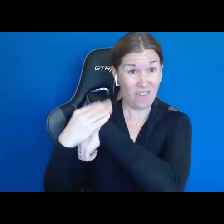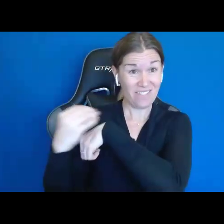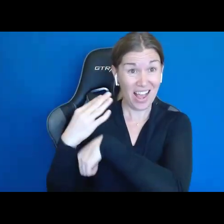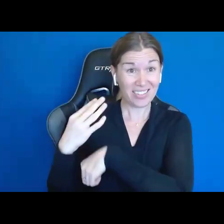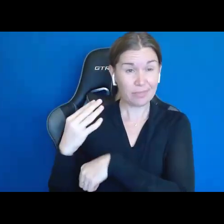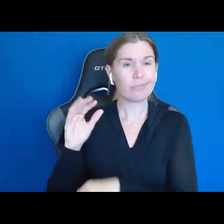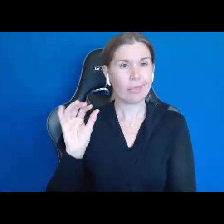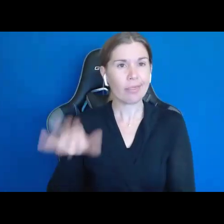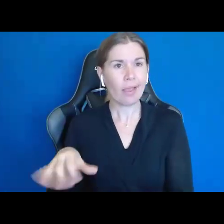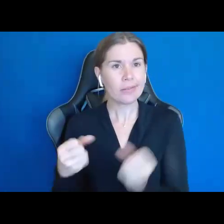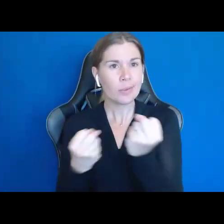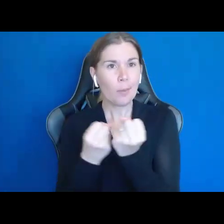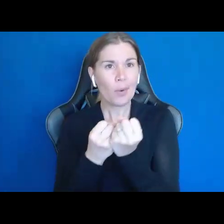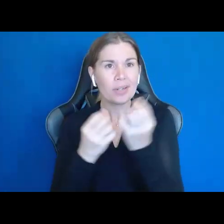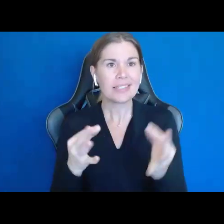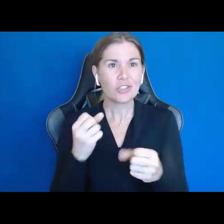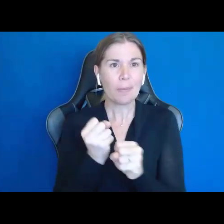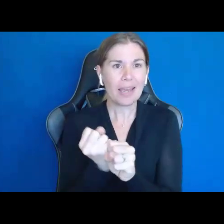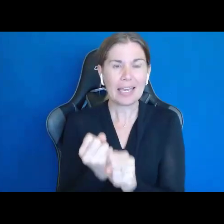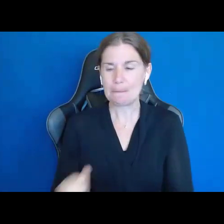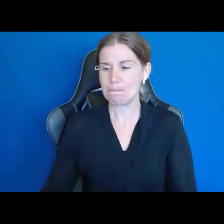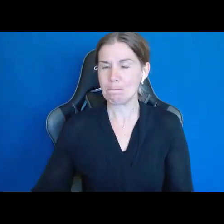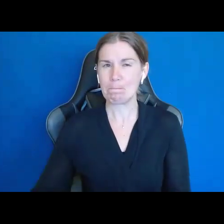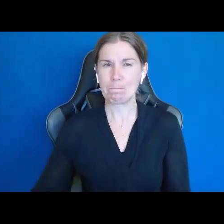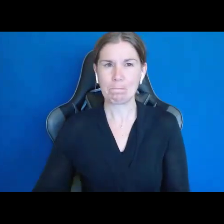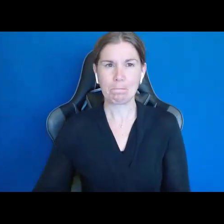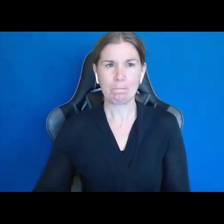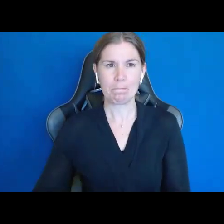If you're in special education and you have an individualized educational program and